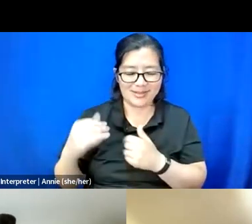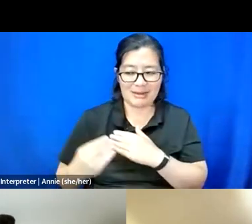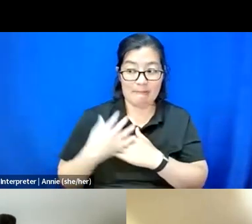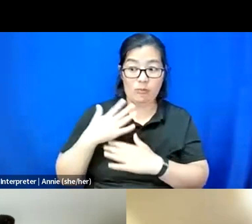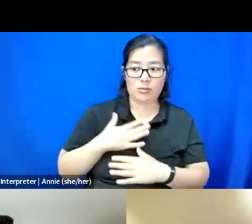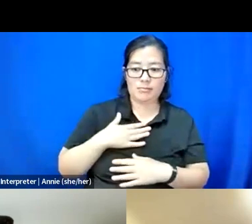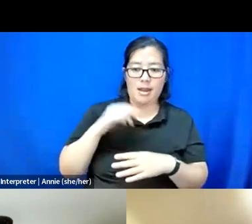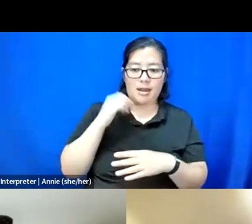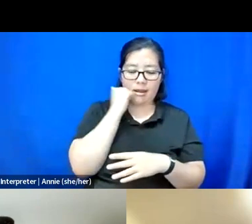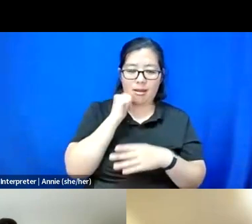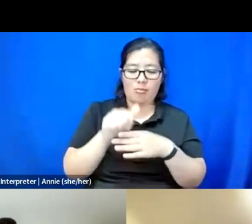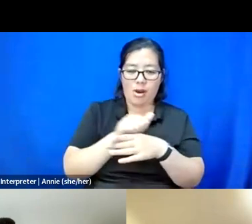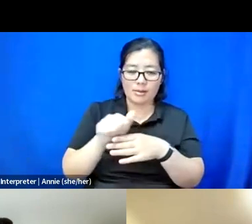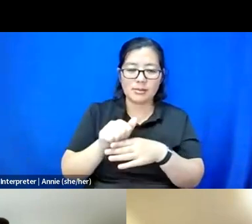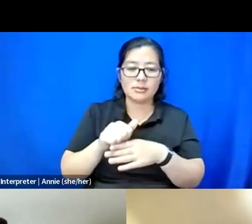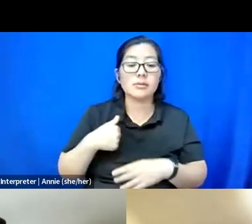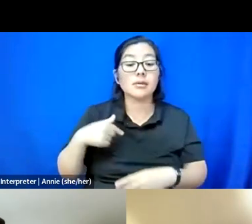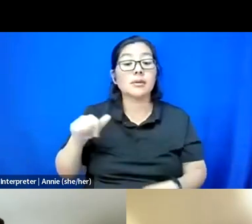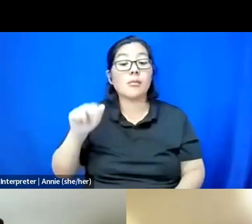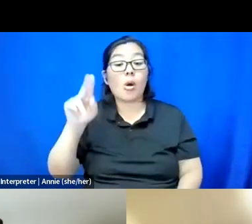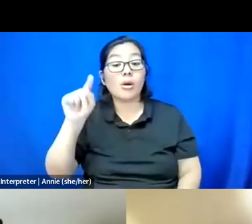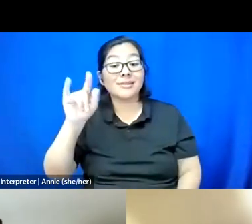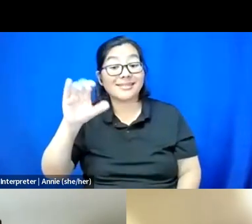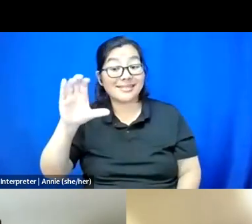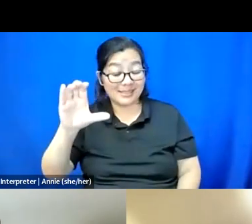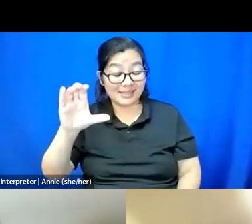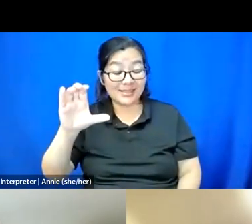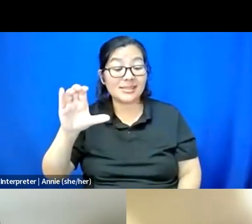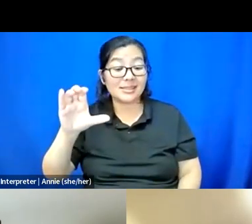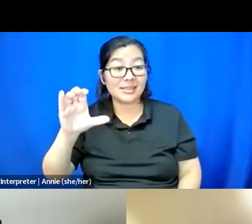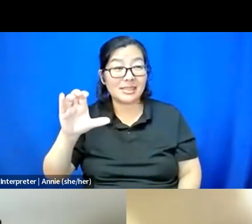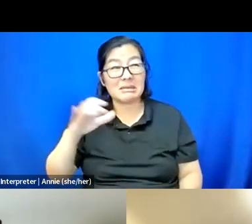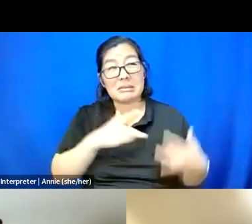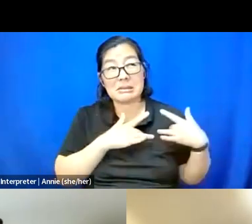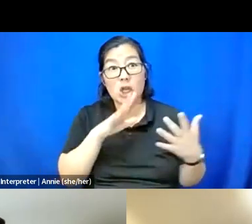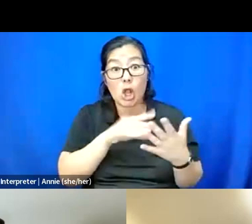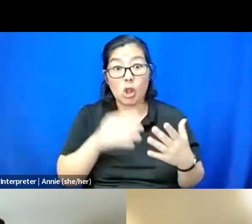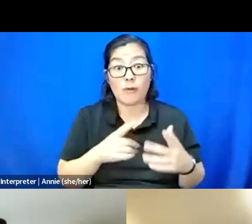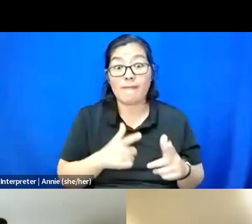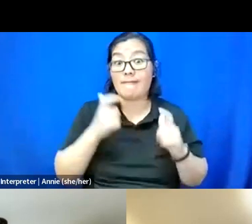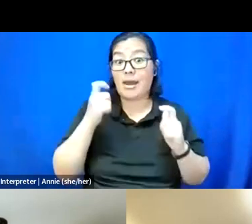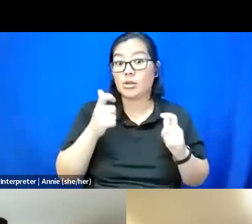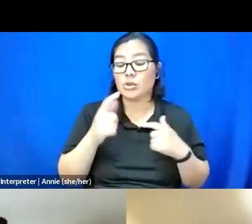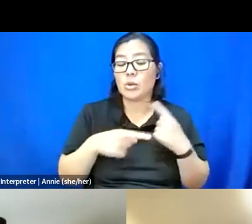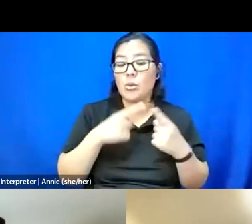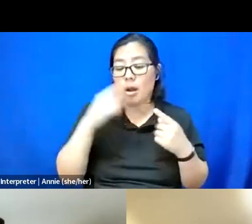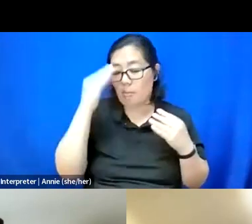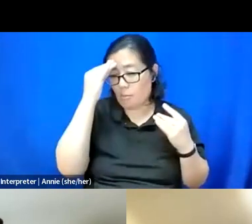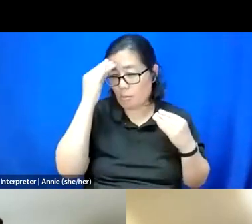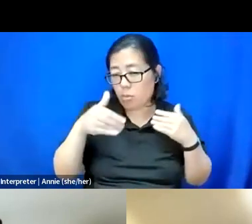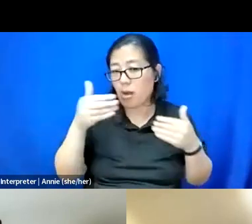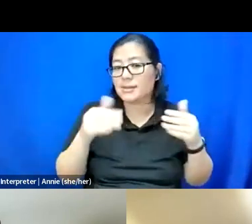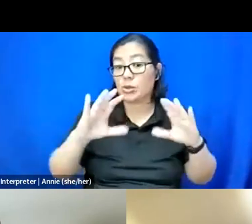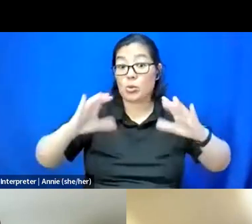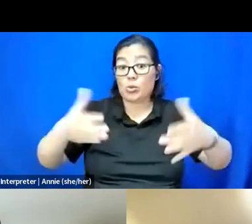I am autistic and I find I learn faster when I'm processing in a group discussion.